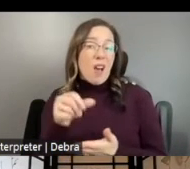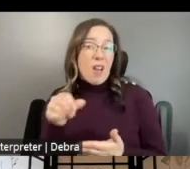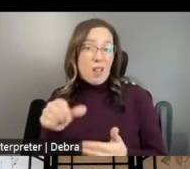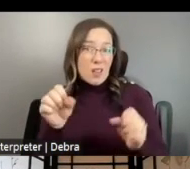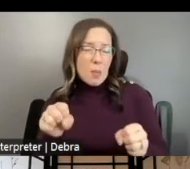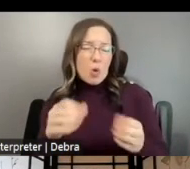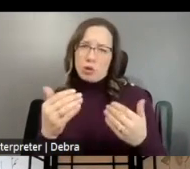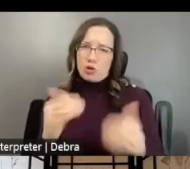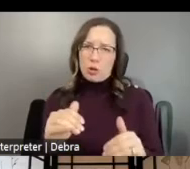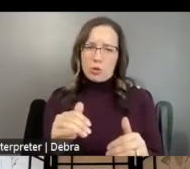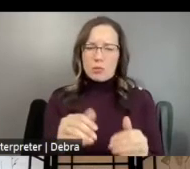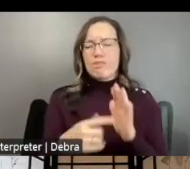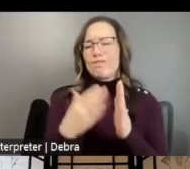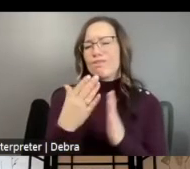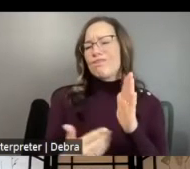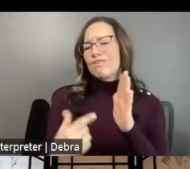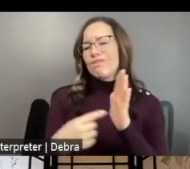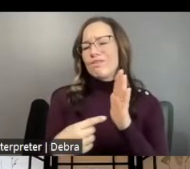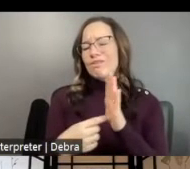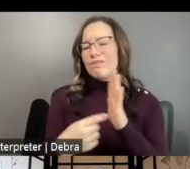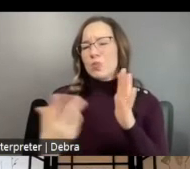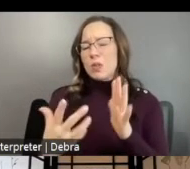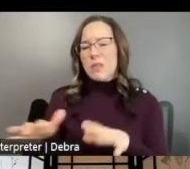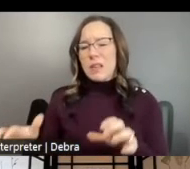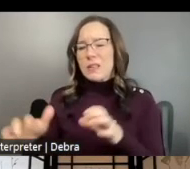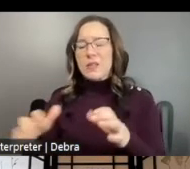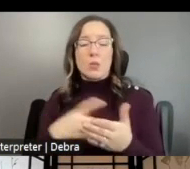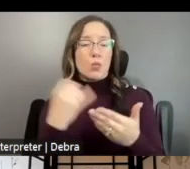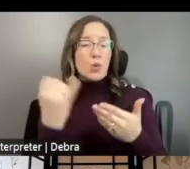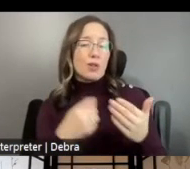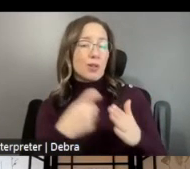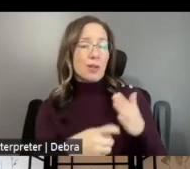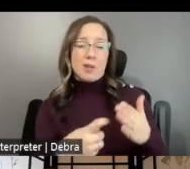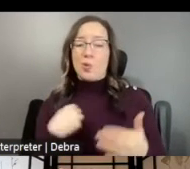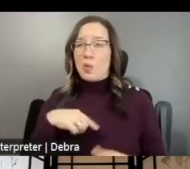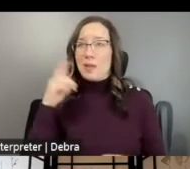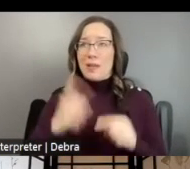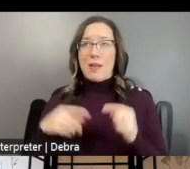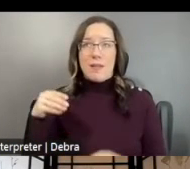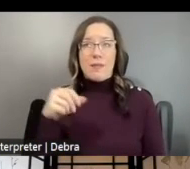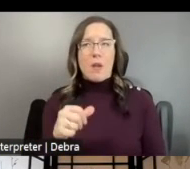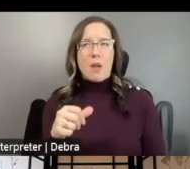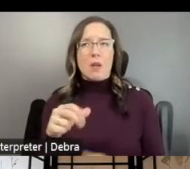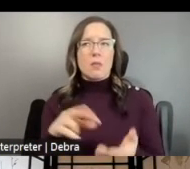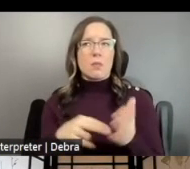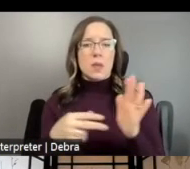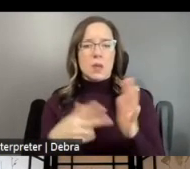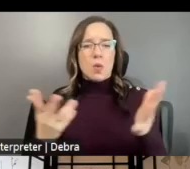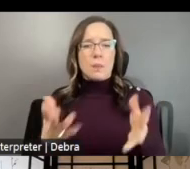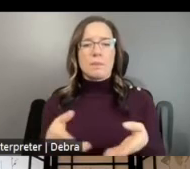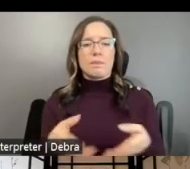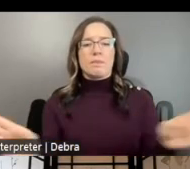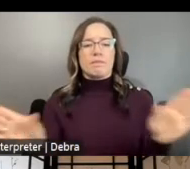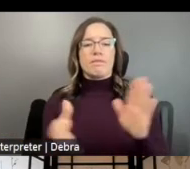SOME EXAMPLES OF ACTIVITIES OR PROJECT COSTS THAT WE DO NOT FUND INCLUDE GENERAL OPERATING